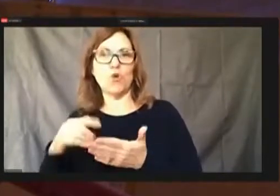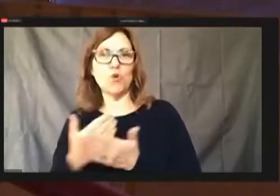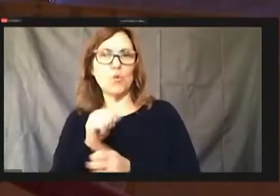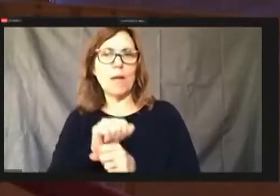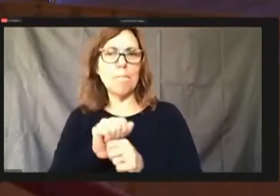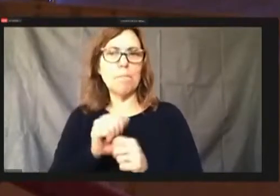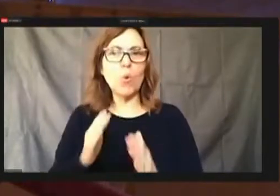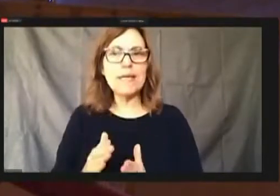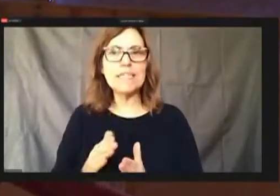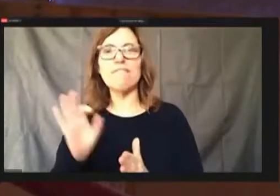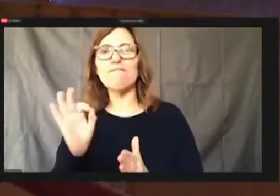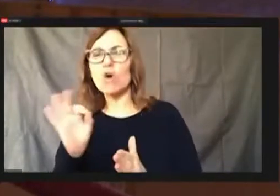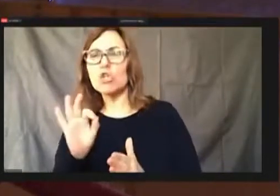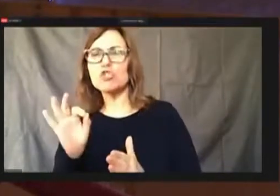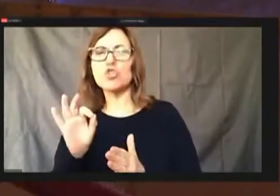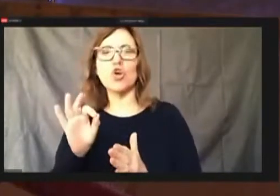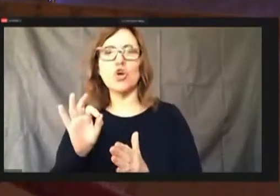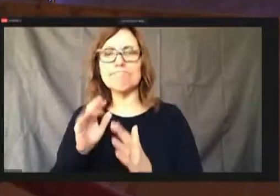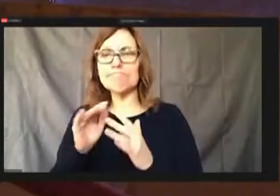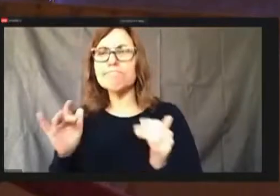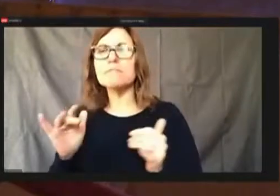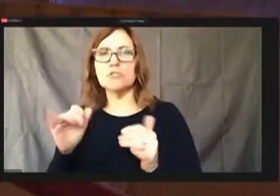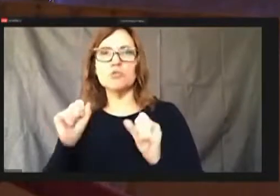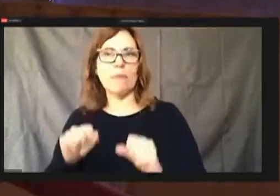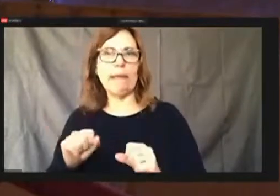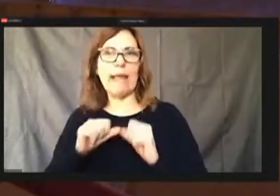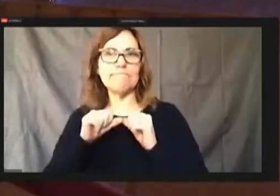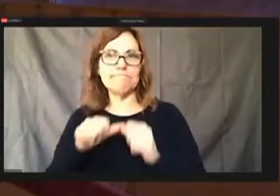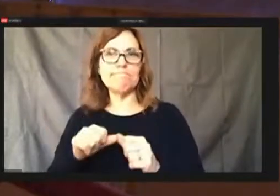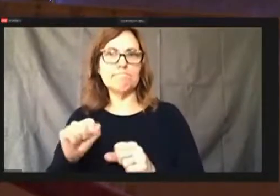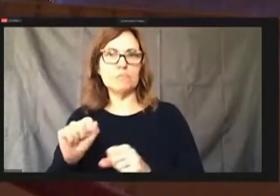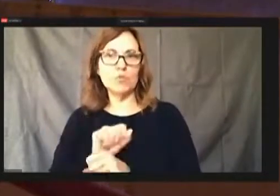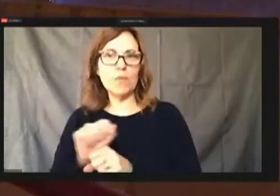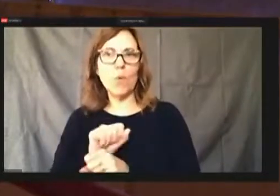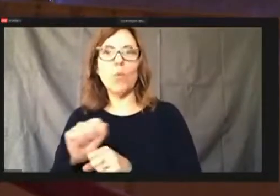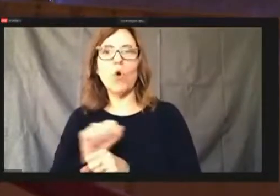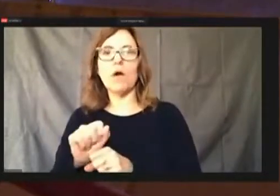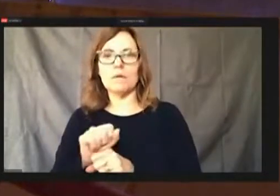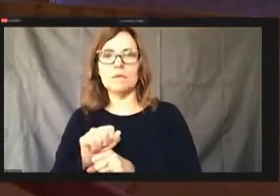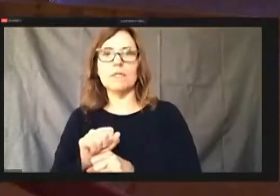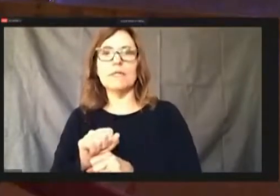they can carry out their duties removes three Office of Equity analyst coordinators and